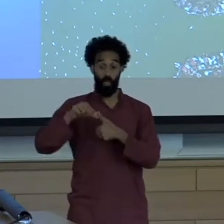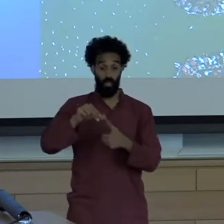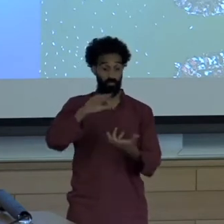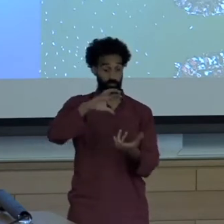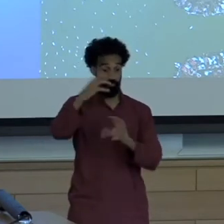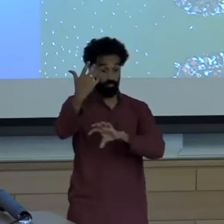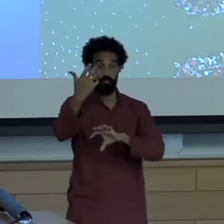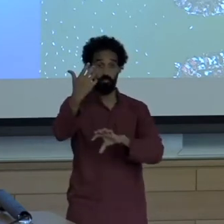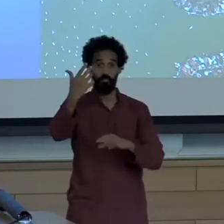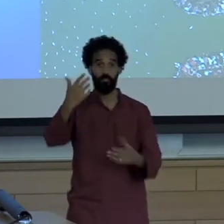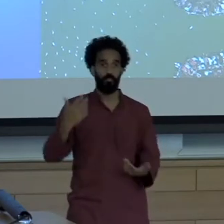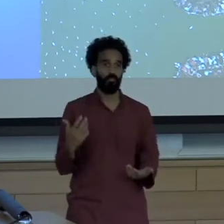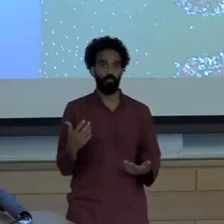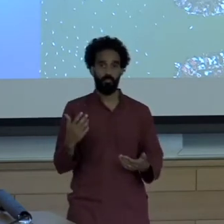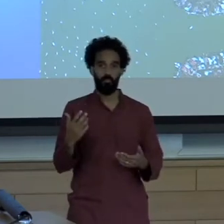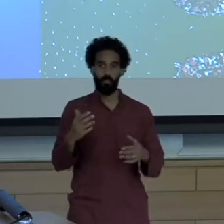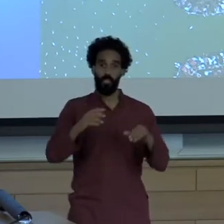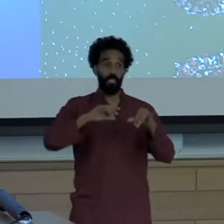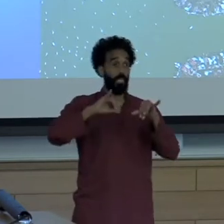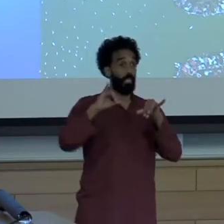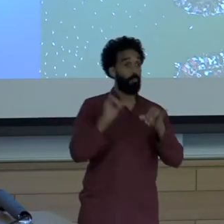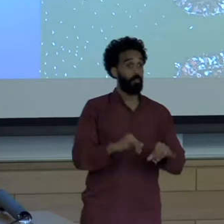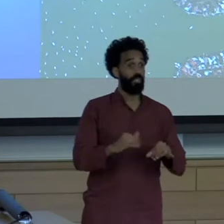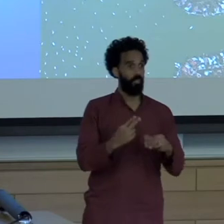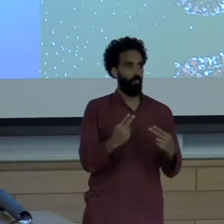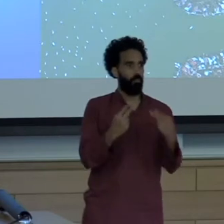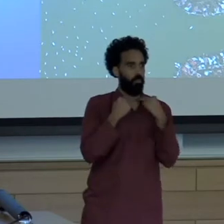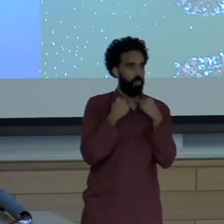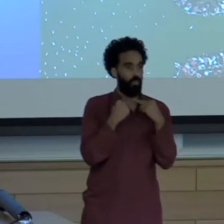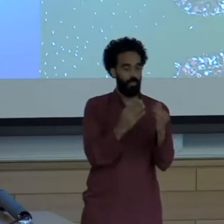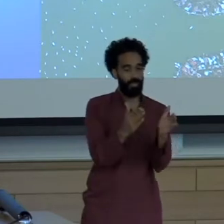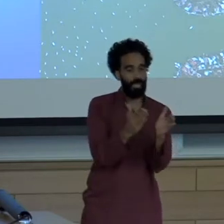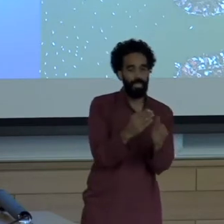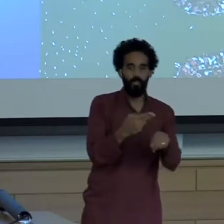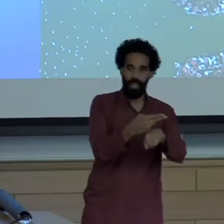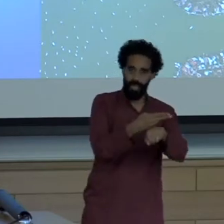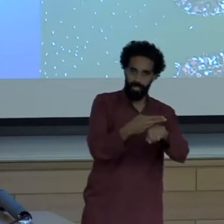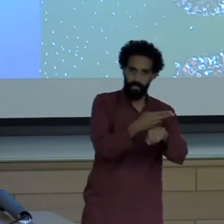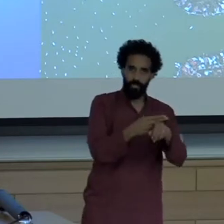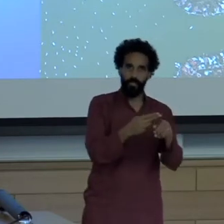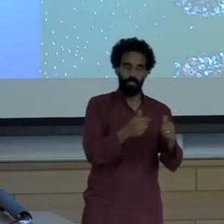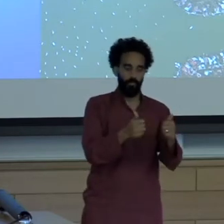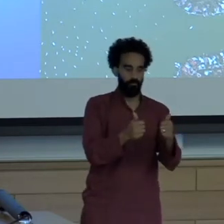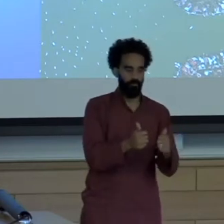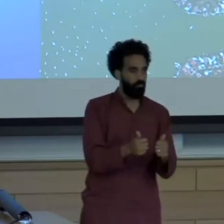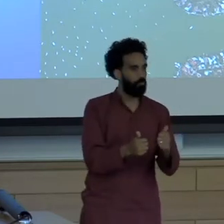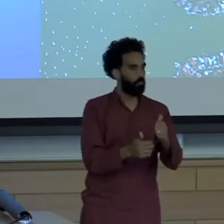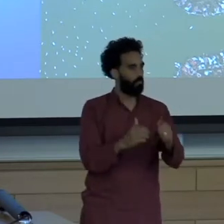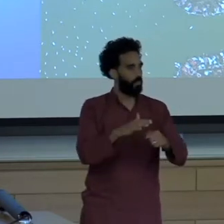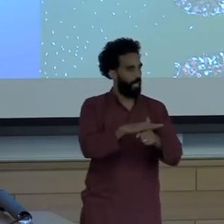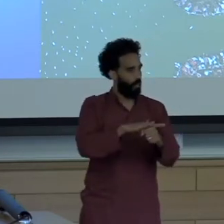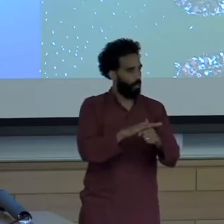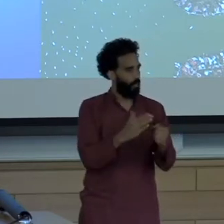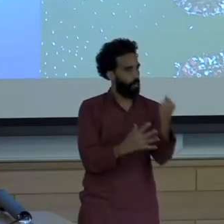clogging roads in over town in Little Haiti areas where immigrants and people of color make their homes